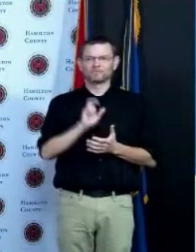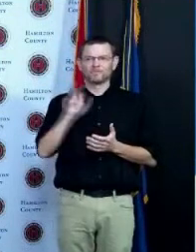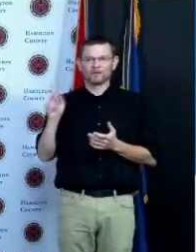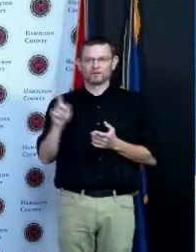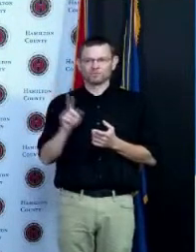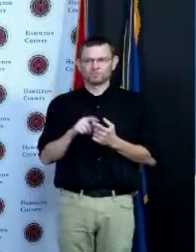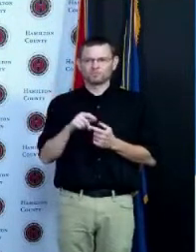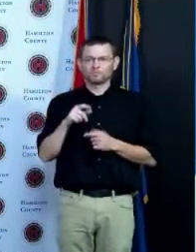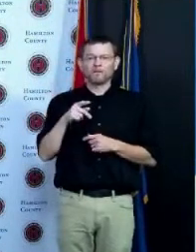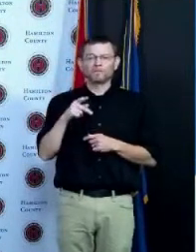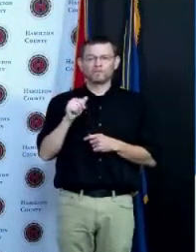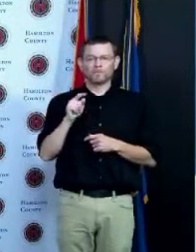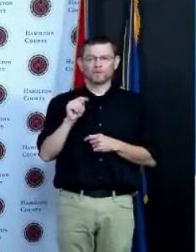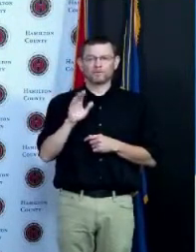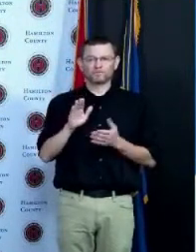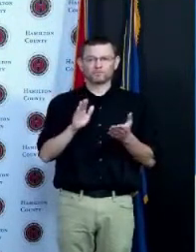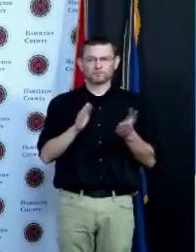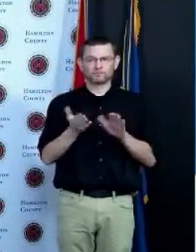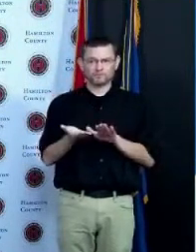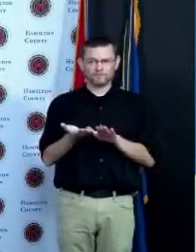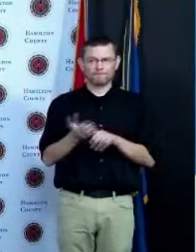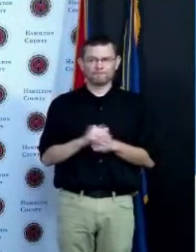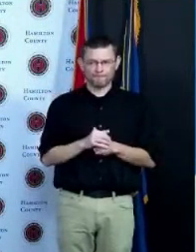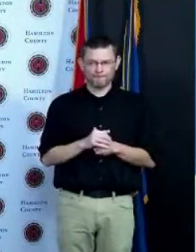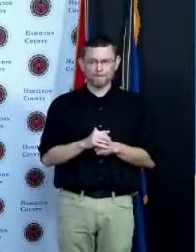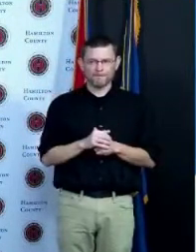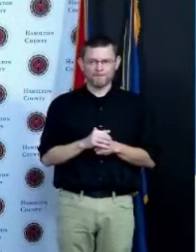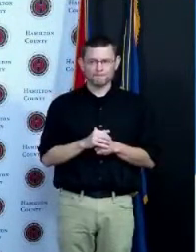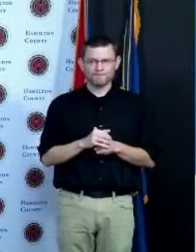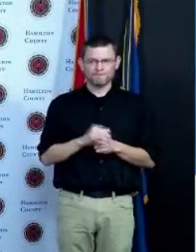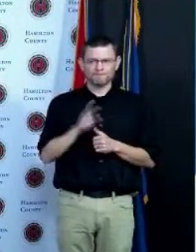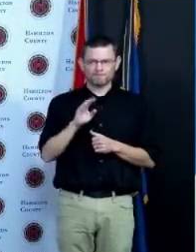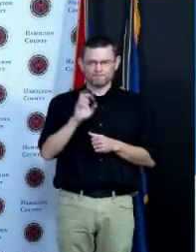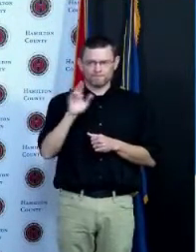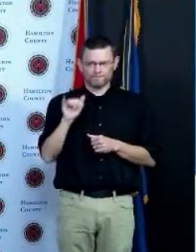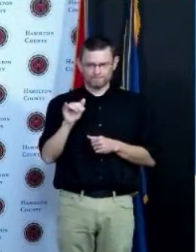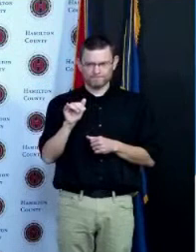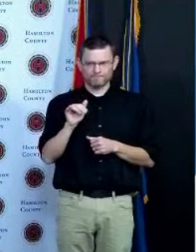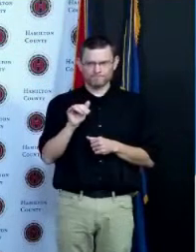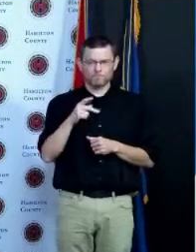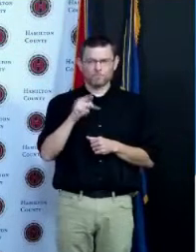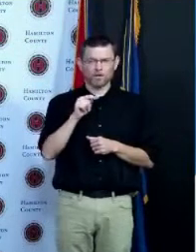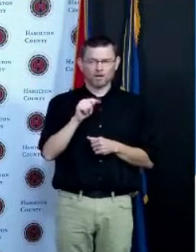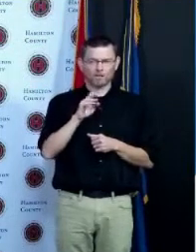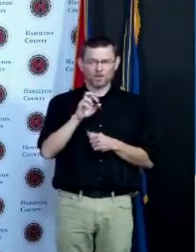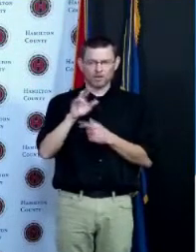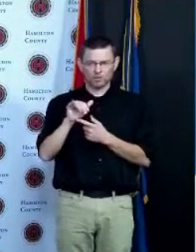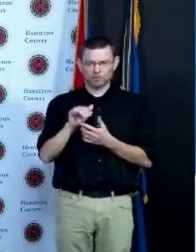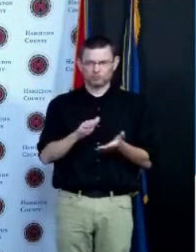but I got updates on Pat Barry from Dennis Jansen every day and every time I read what was going on